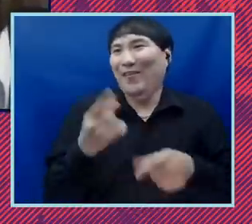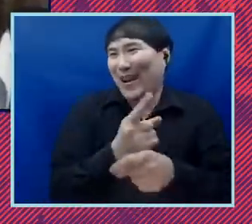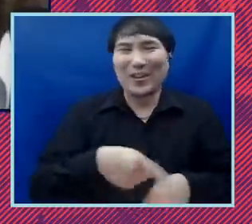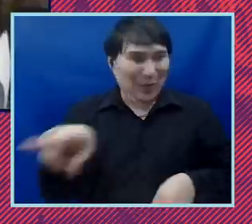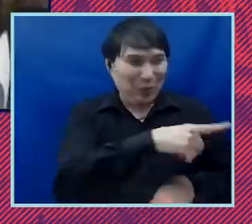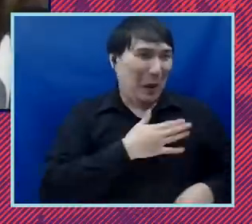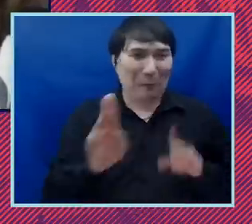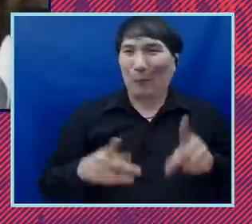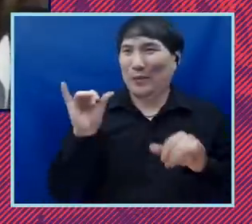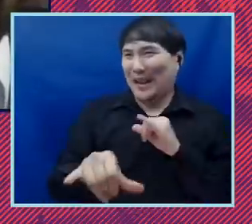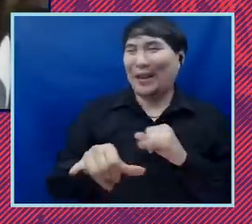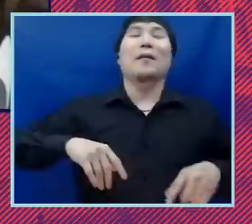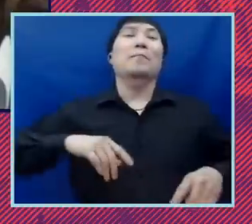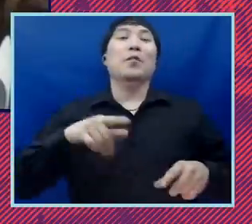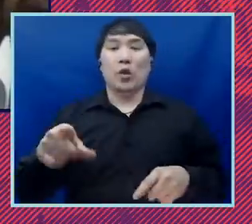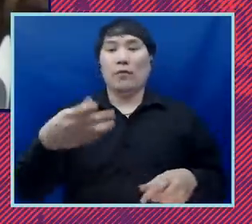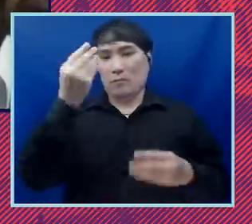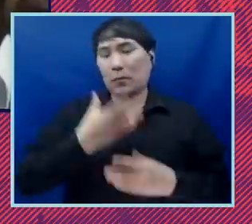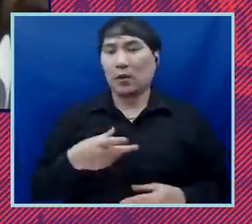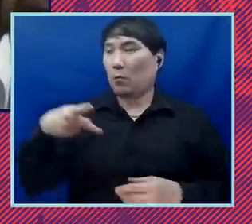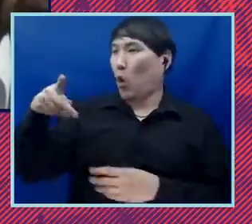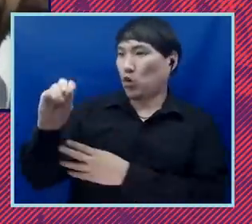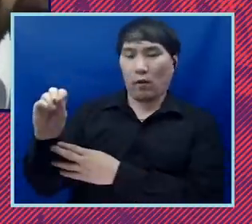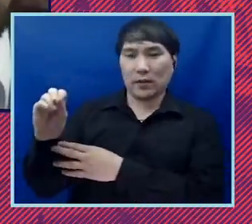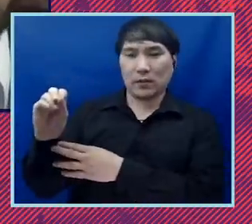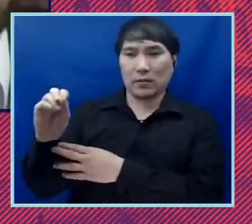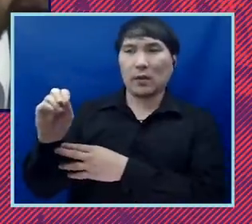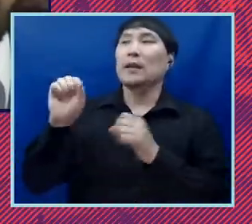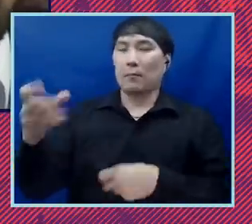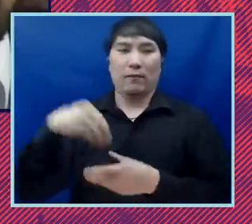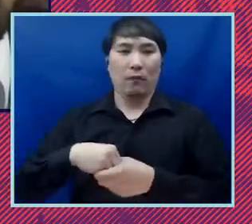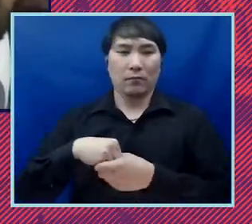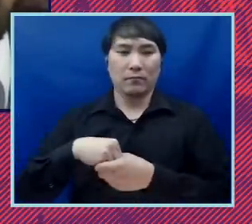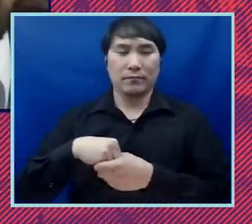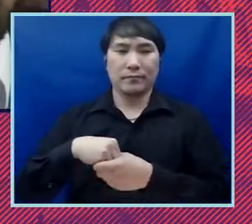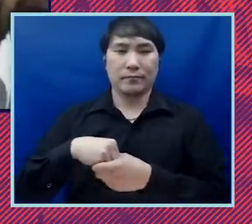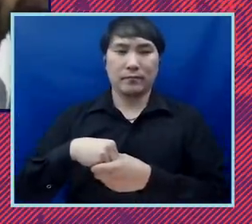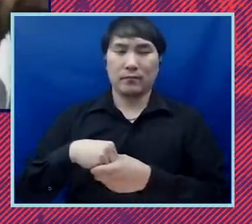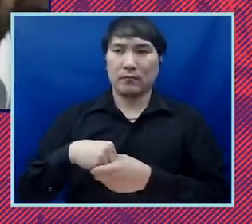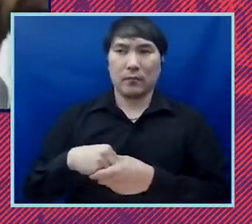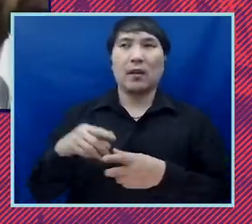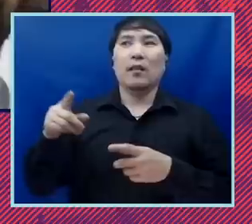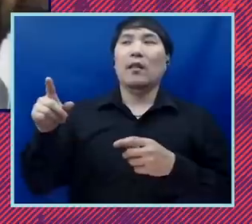you have convinced me that the post office can play a role that it has it is capable of playing